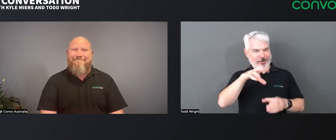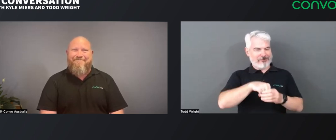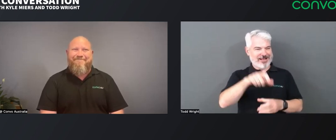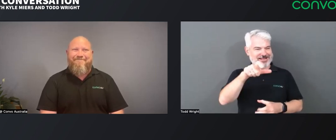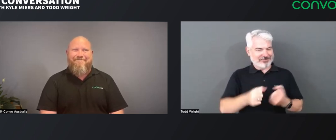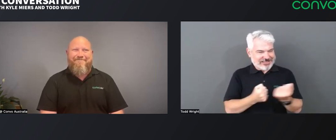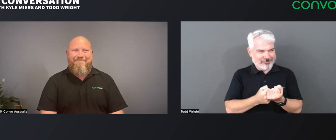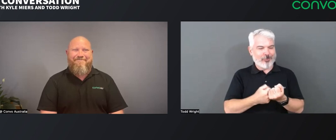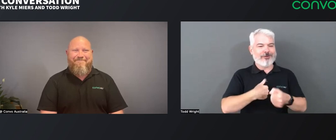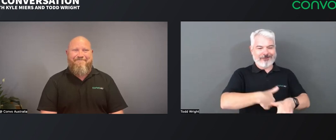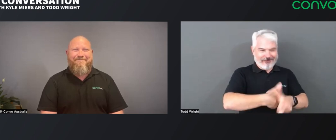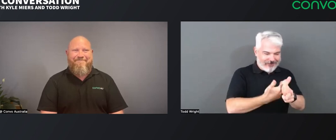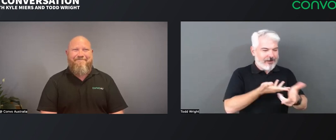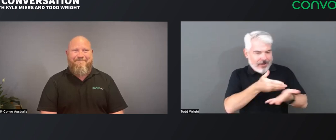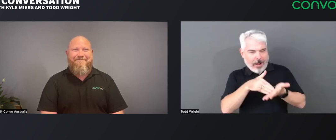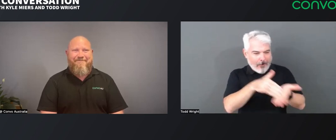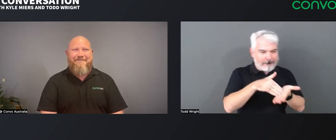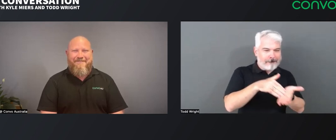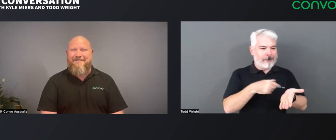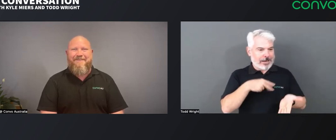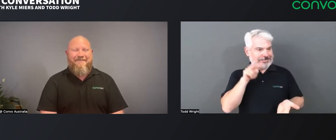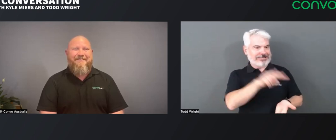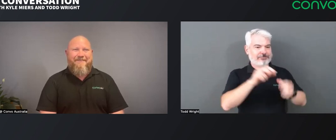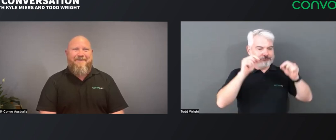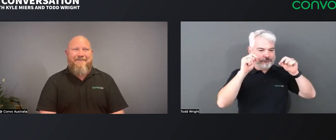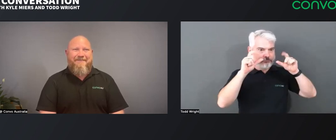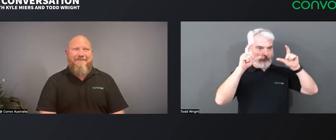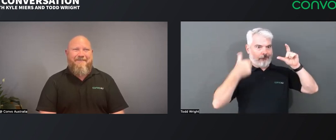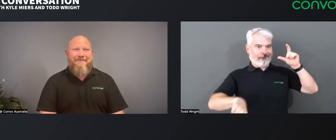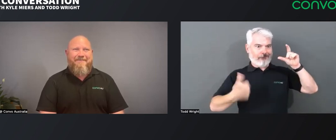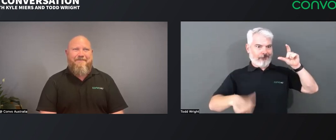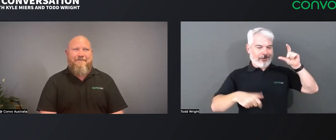and you know, see, because often we've met customers through customer support online